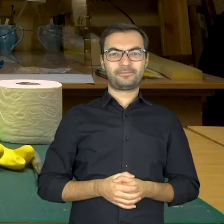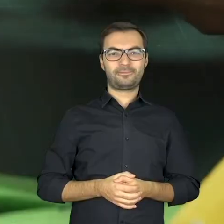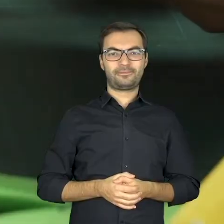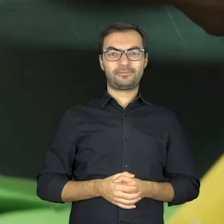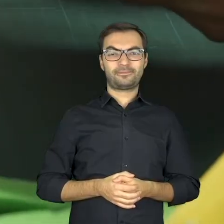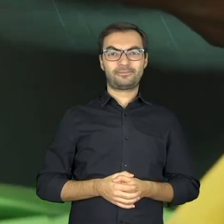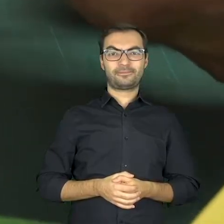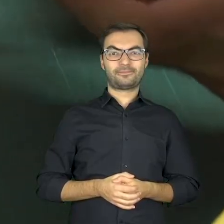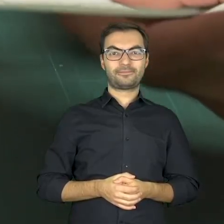Cut it out…